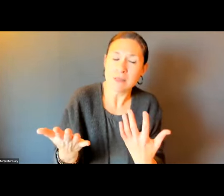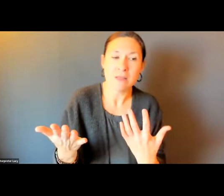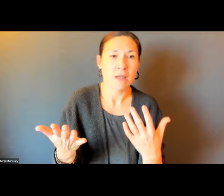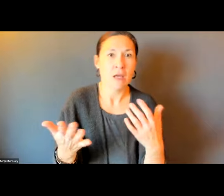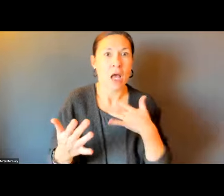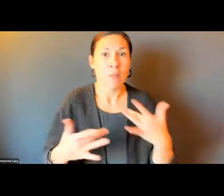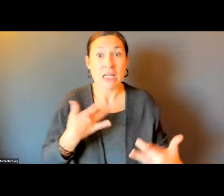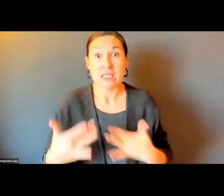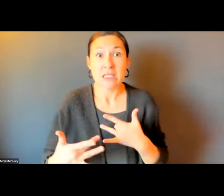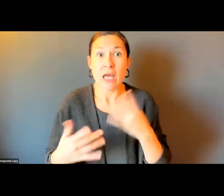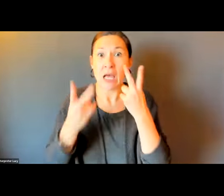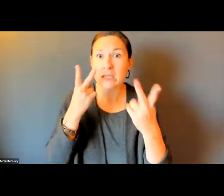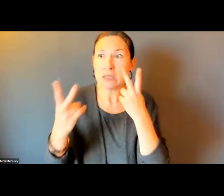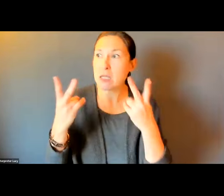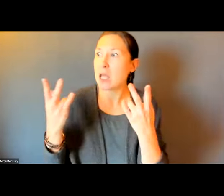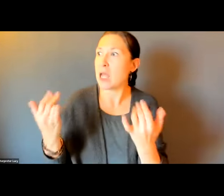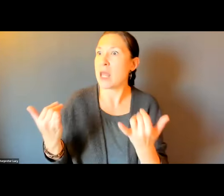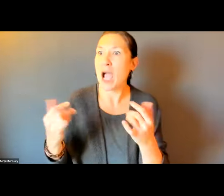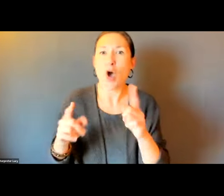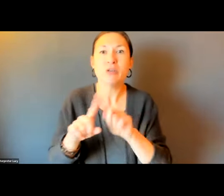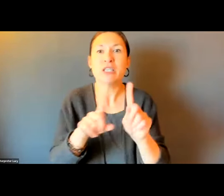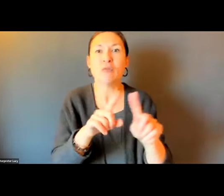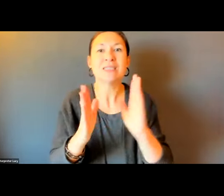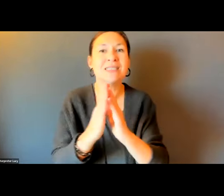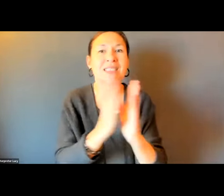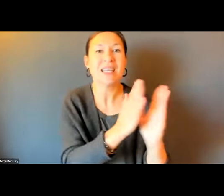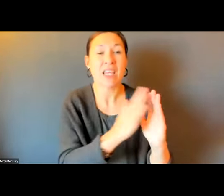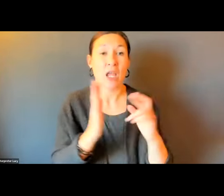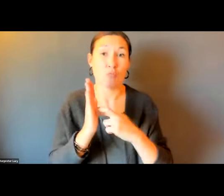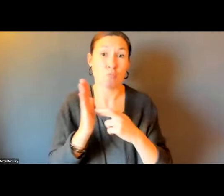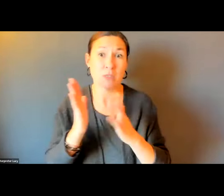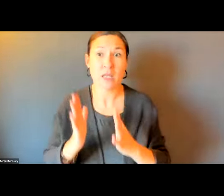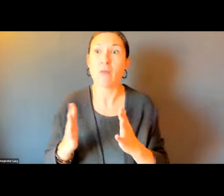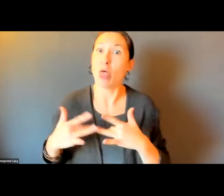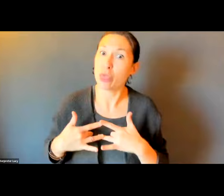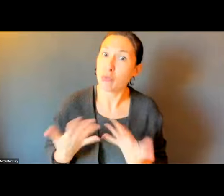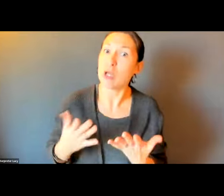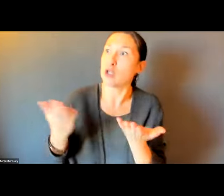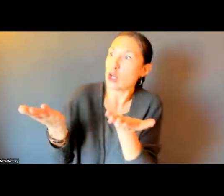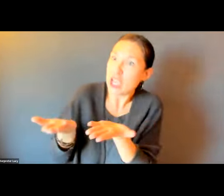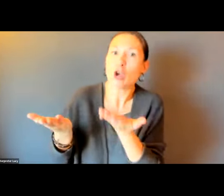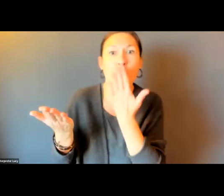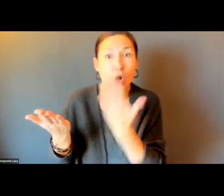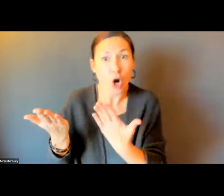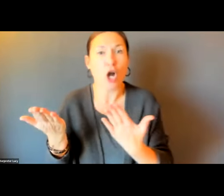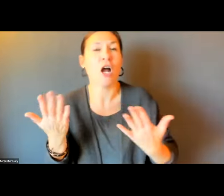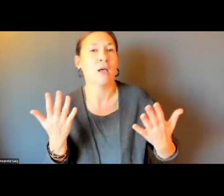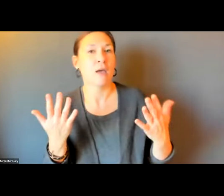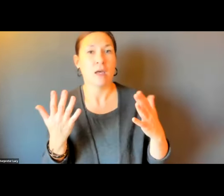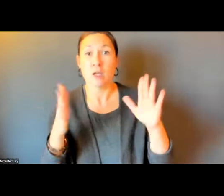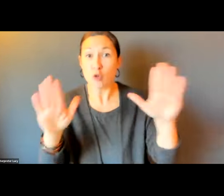SETTLEMENT AGREEMENT AS WELL. I'M REALLY SUPER EXCITED. WHEN I LOOK AROUND AND SEE THE DIFFERENT PEOPLE REPRESENTED